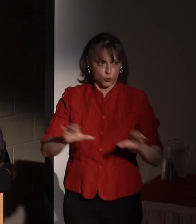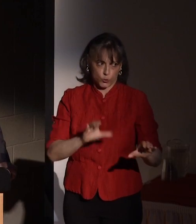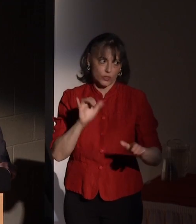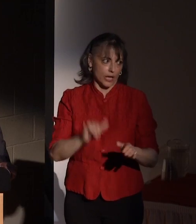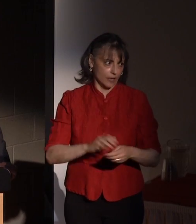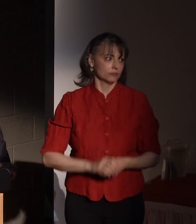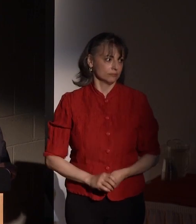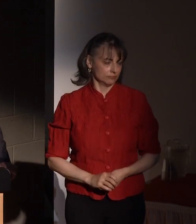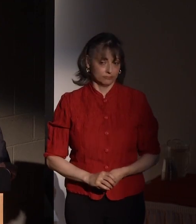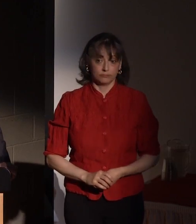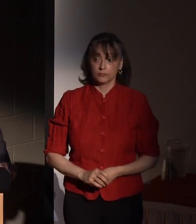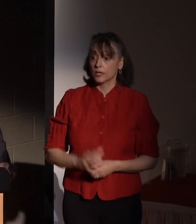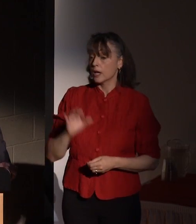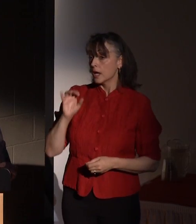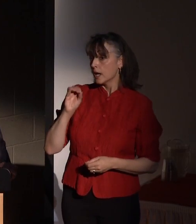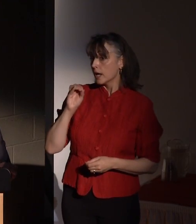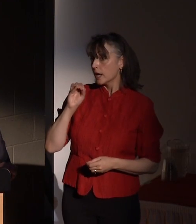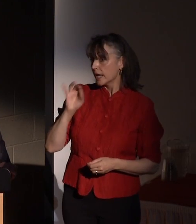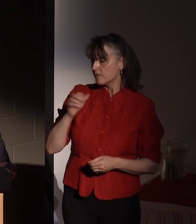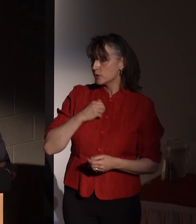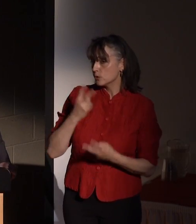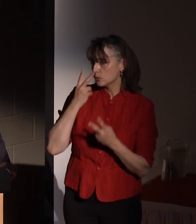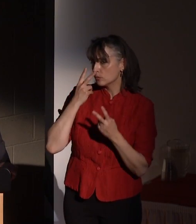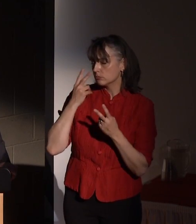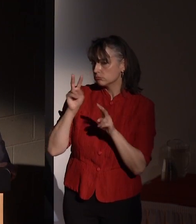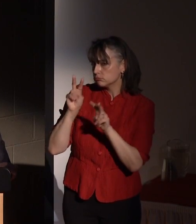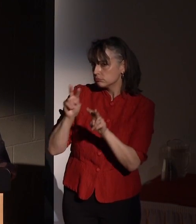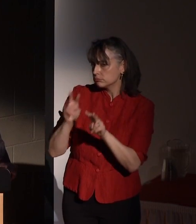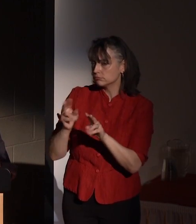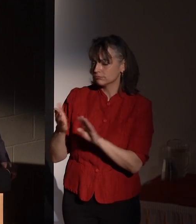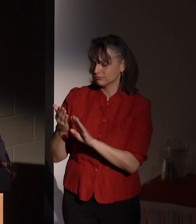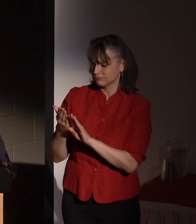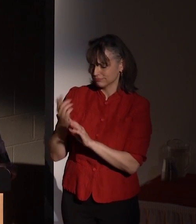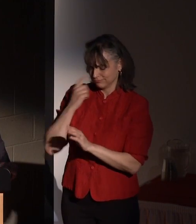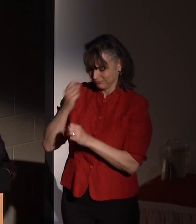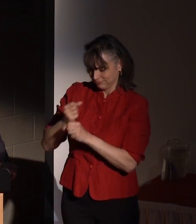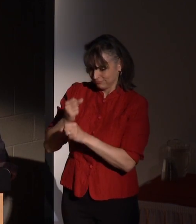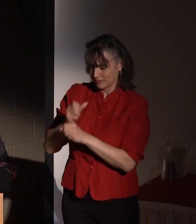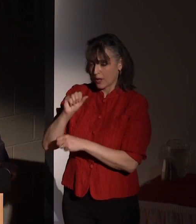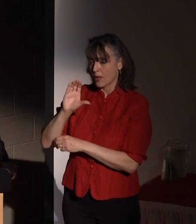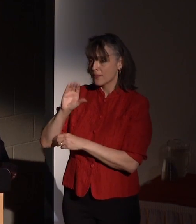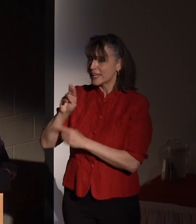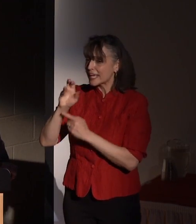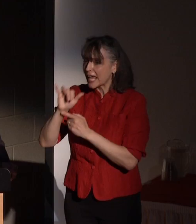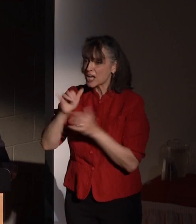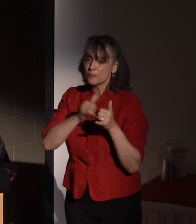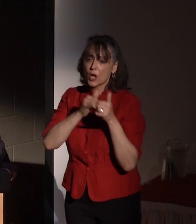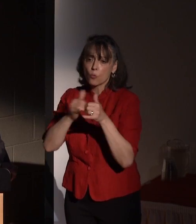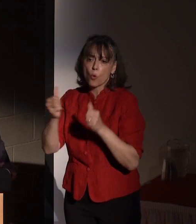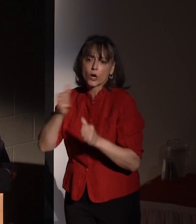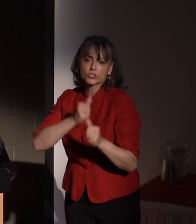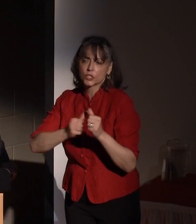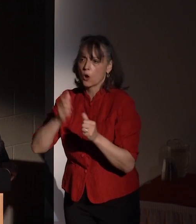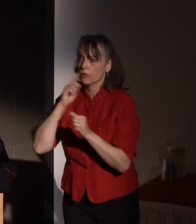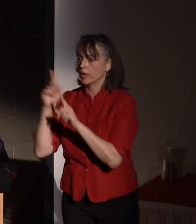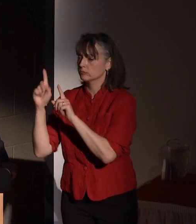Now, if you've watched the academy awards show you know this is where they bring out the accountants to tell you how the